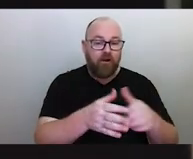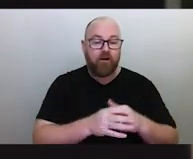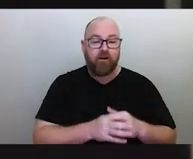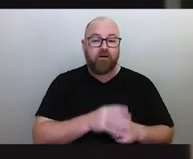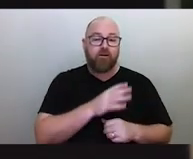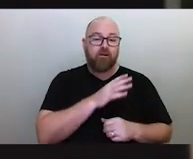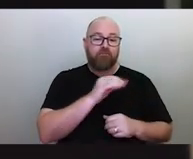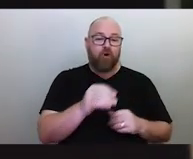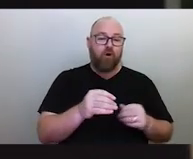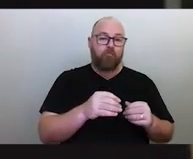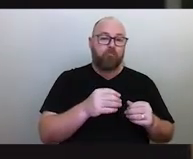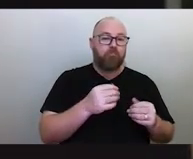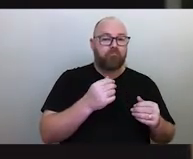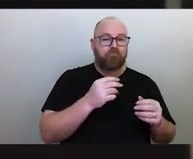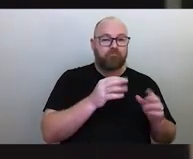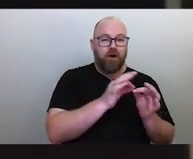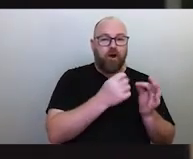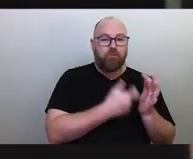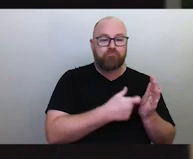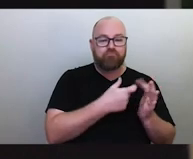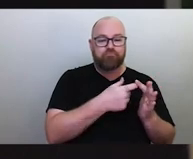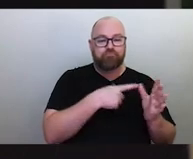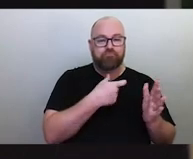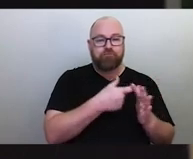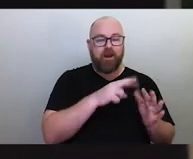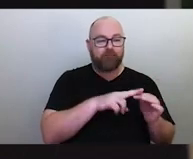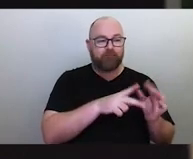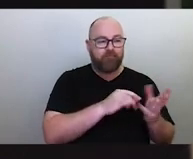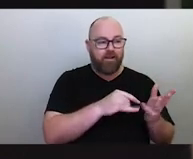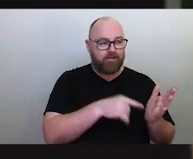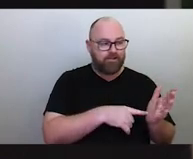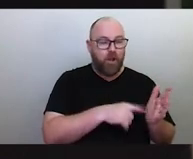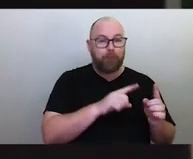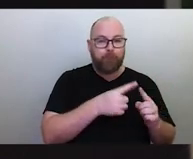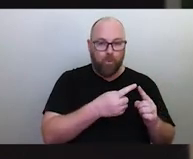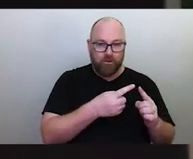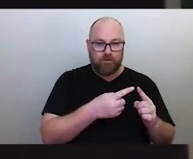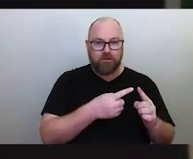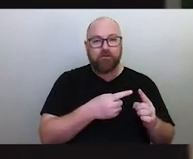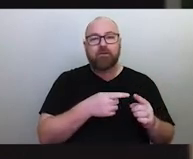Breakfast Point in Wangal Country. So that was fantastic.